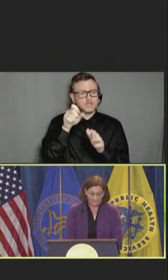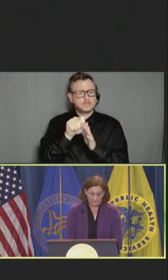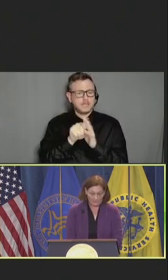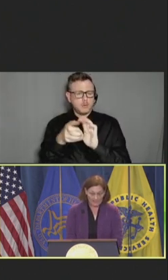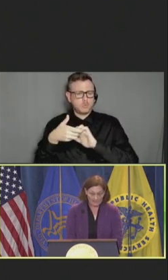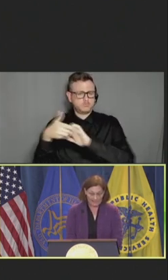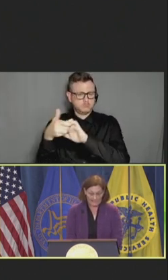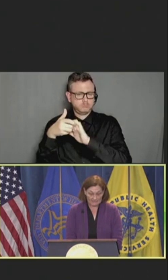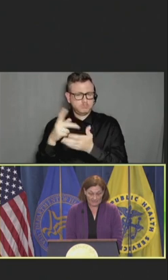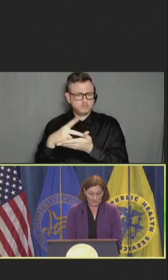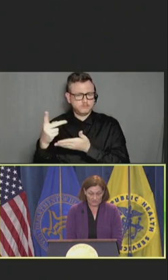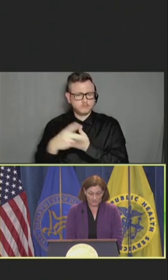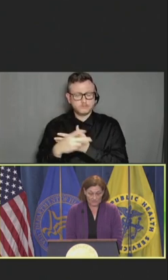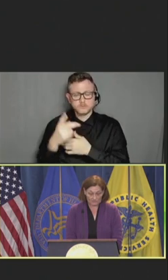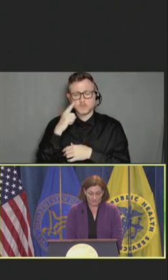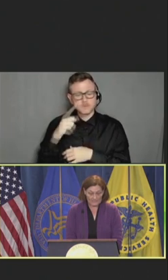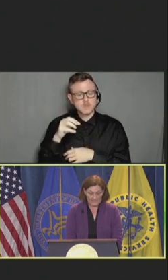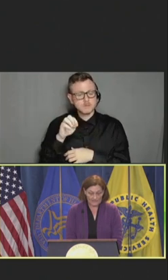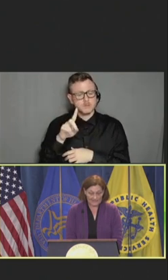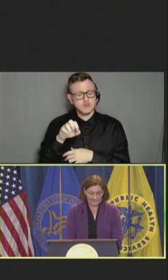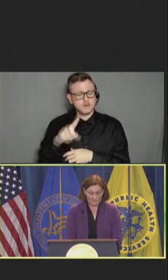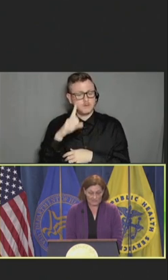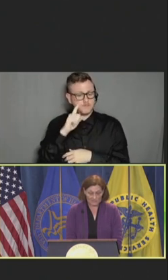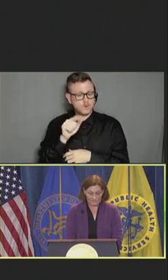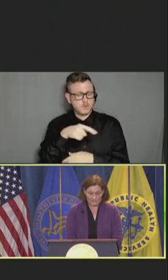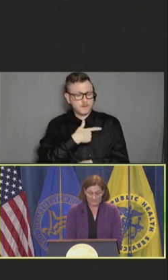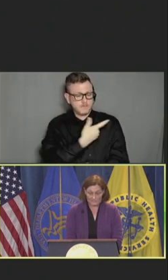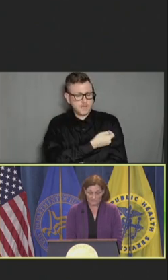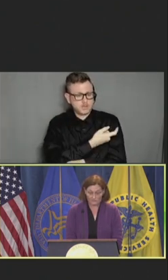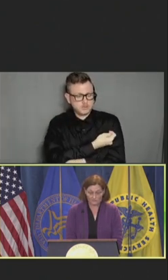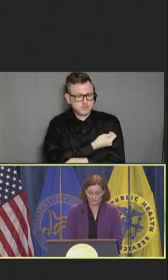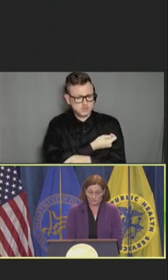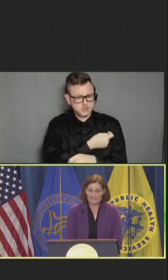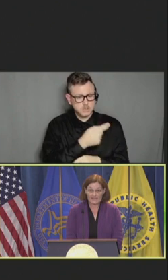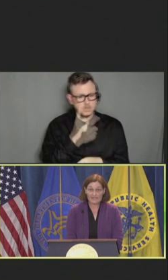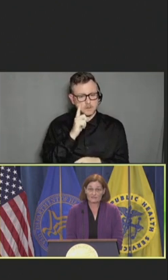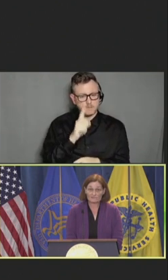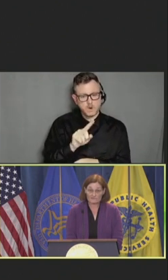For their Medicaid expenditures for these vaccination services for the first eight fiscal